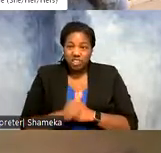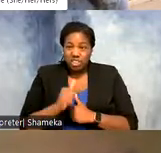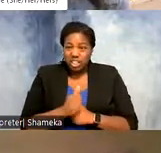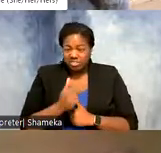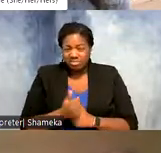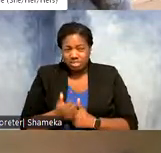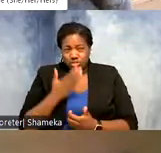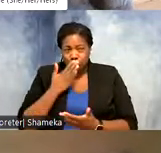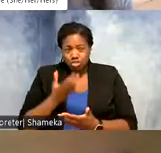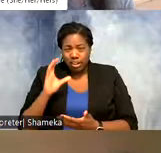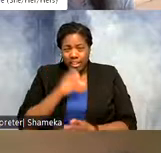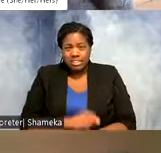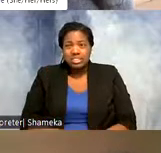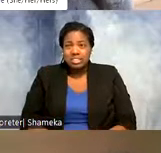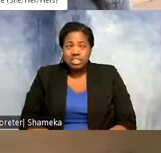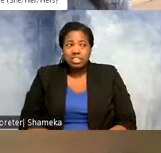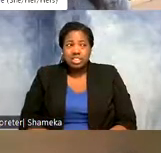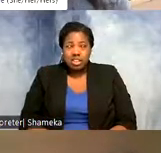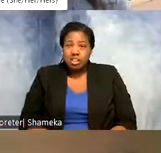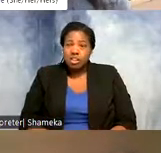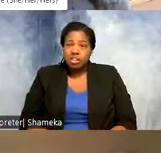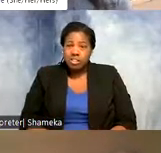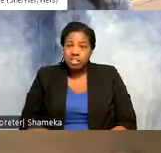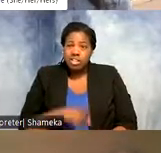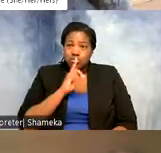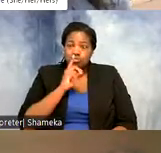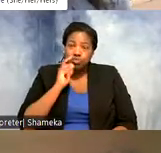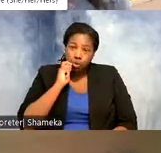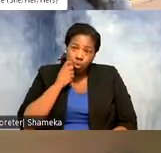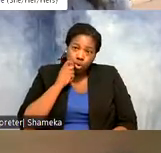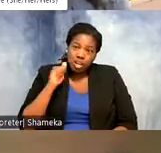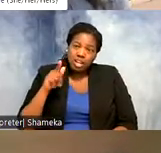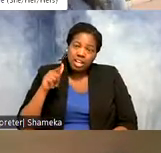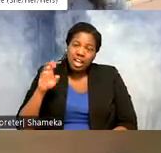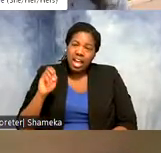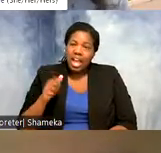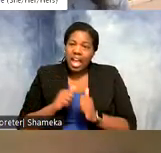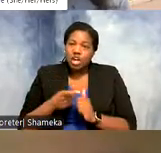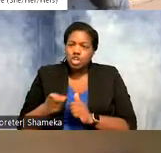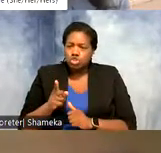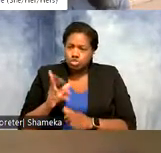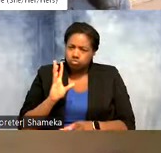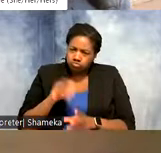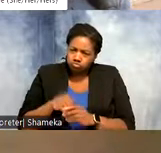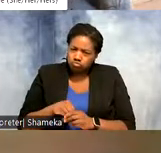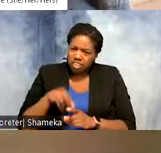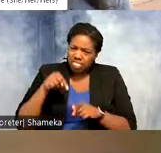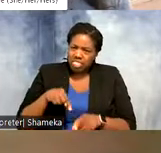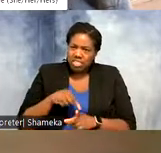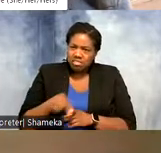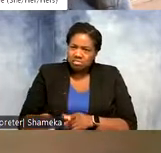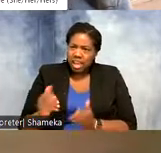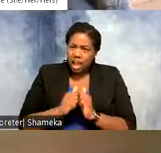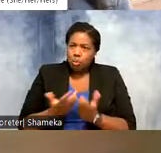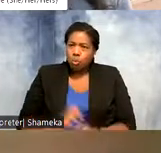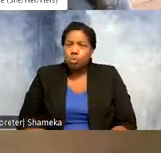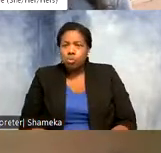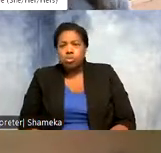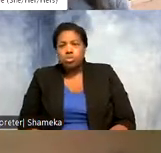That is just so cool! Allie, how did you get into this field? >>Allie: Yeah, in some ways it was